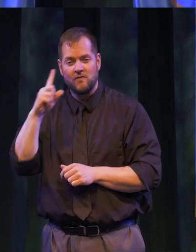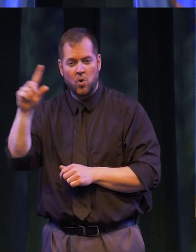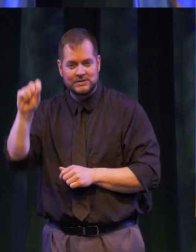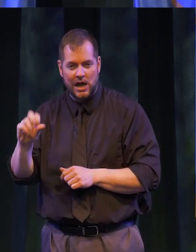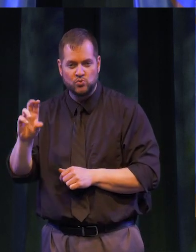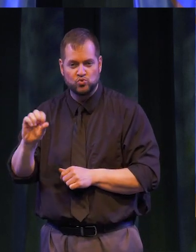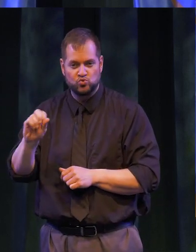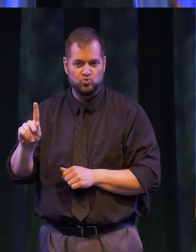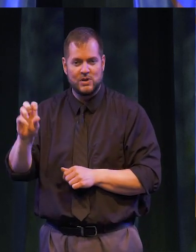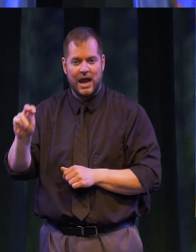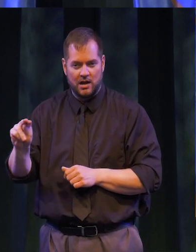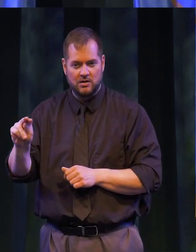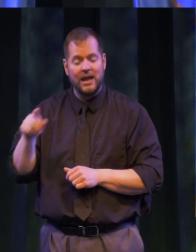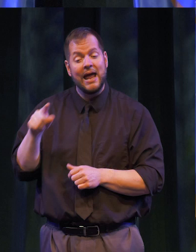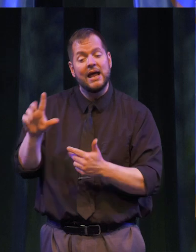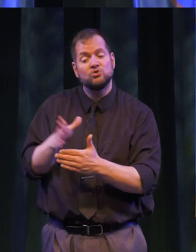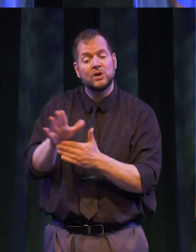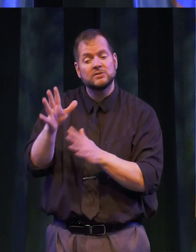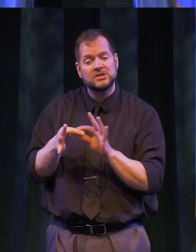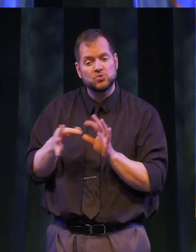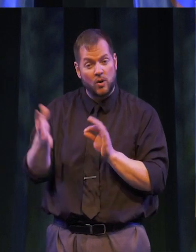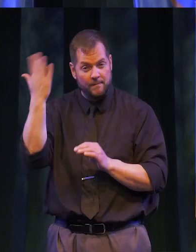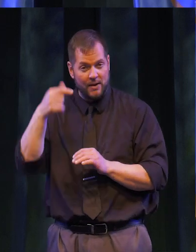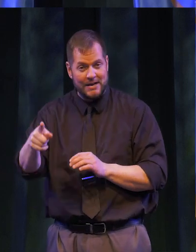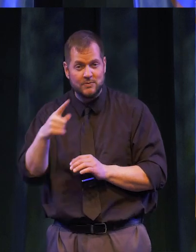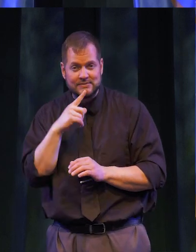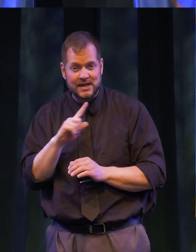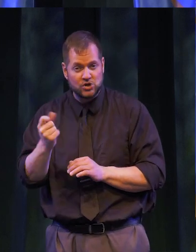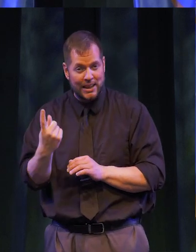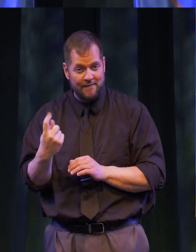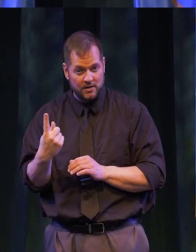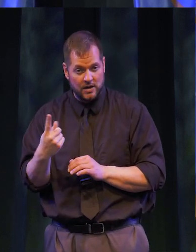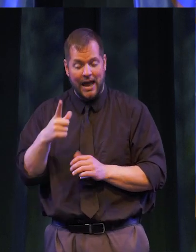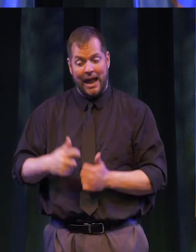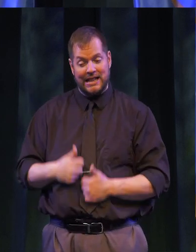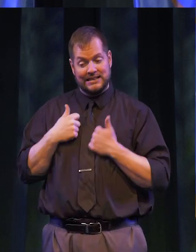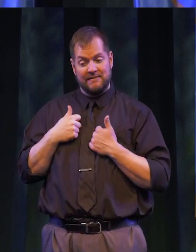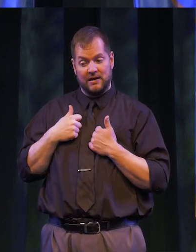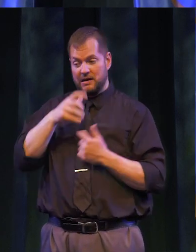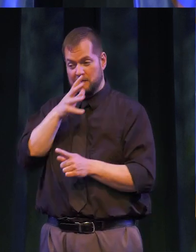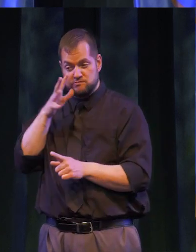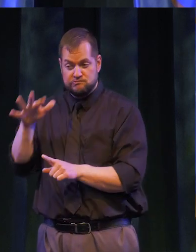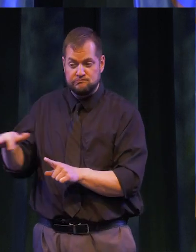Sudan. He shares in his story that when he was 11 years old and living in a rural village